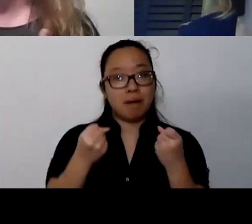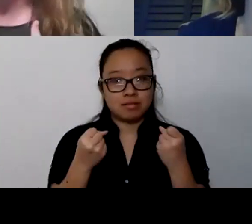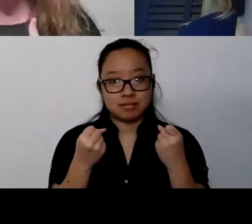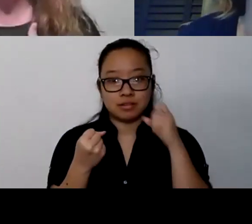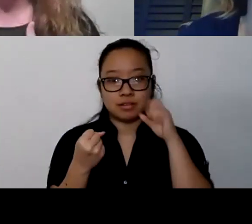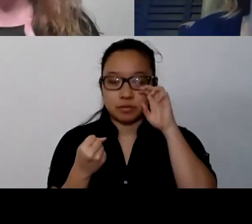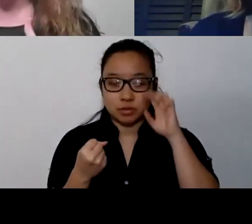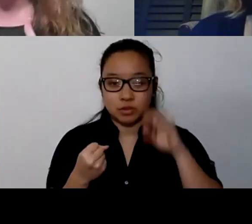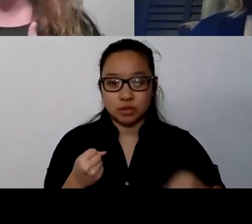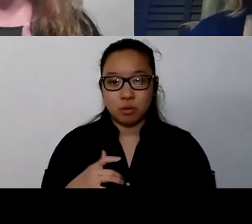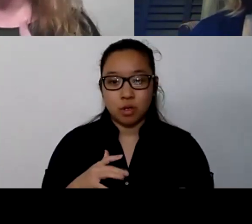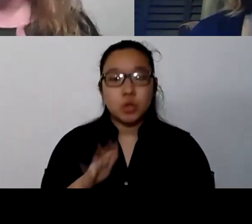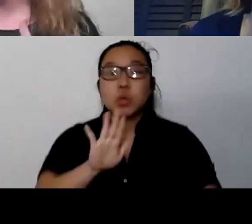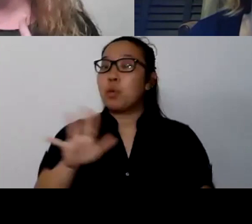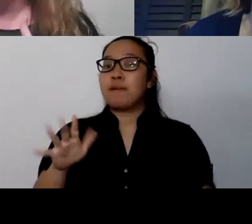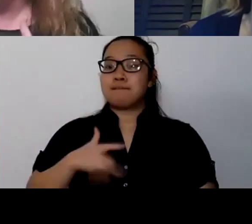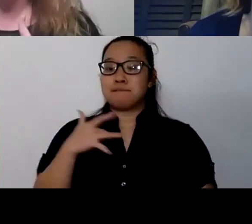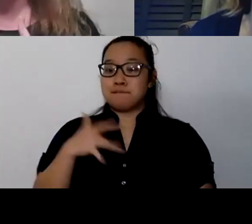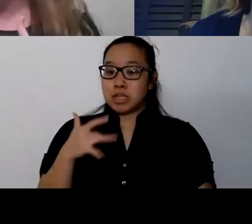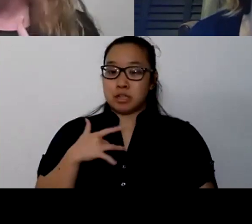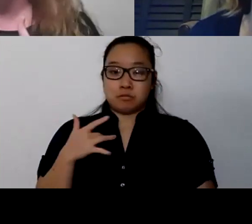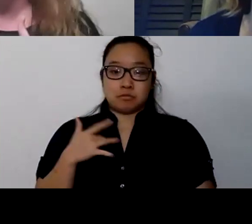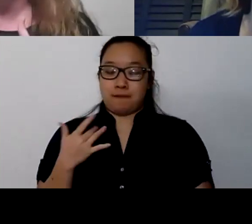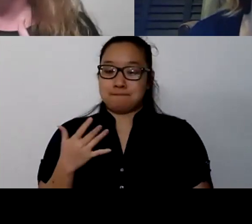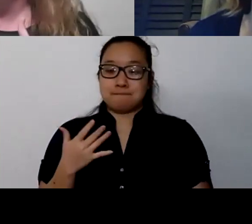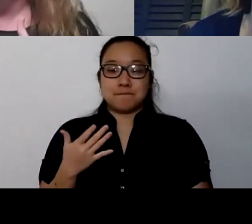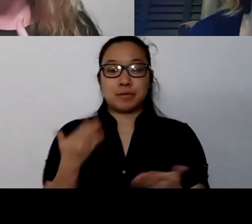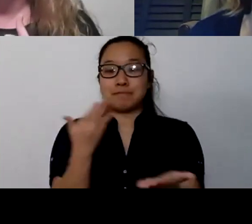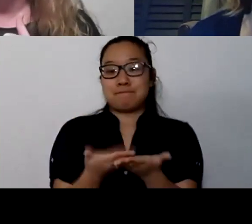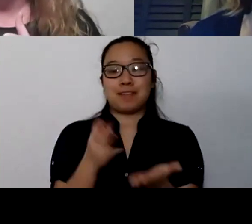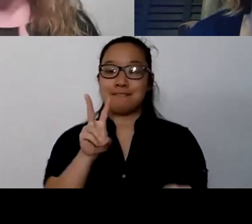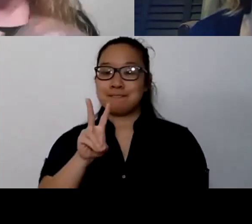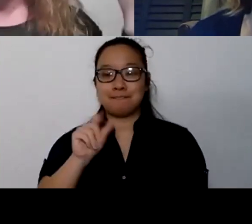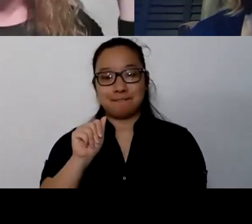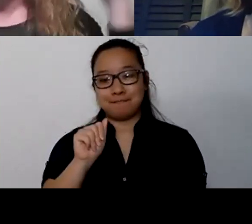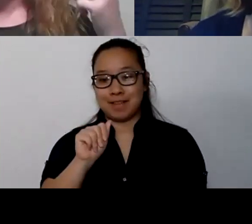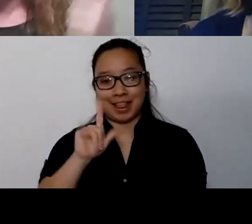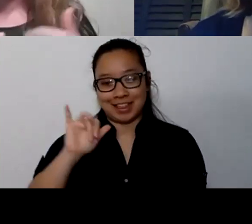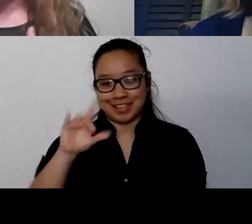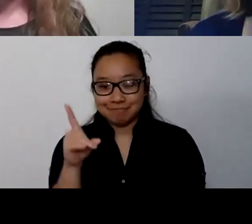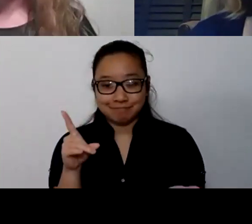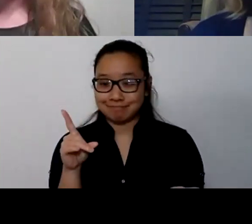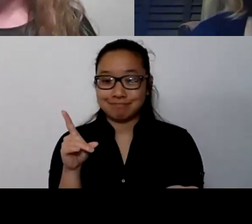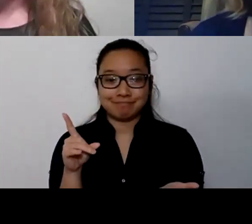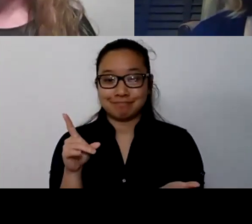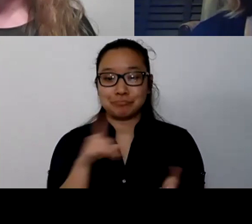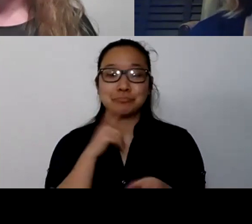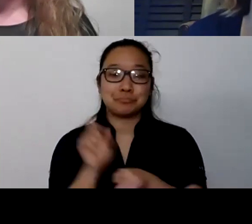Those feelings are real. So your feelings are valid 100%. But the thoughts that may be driving those feelings,